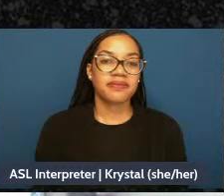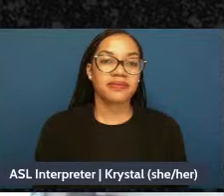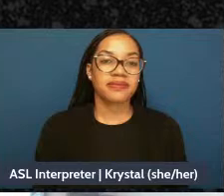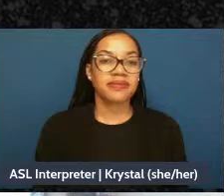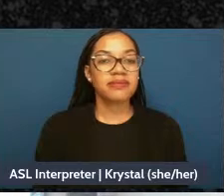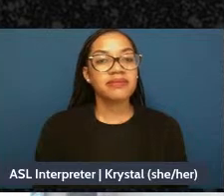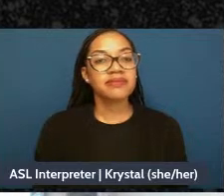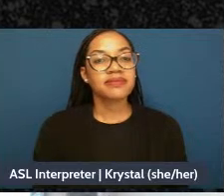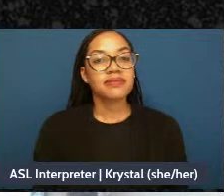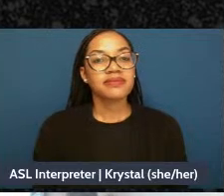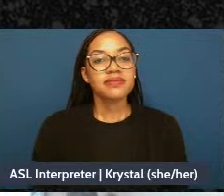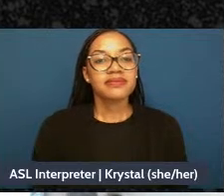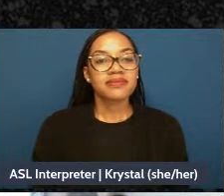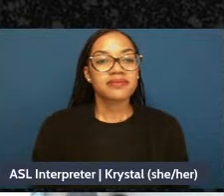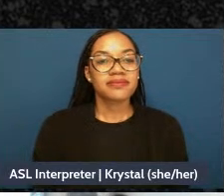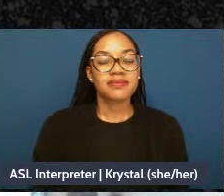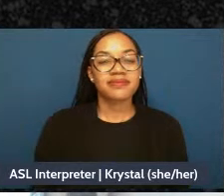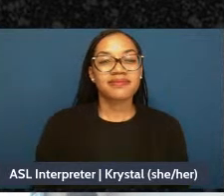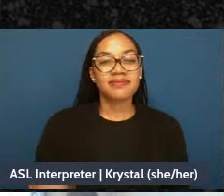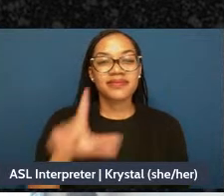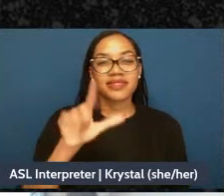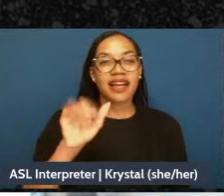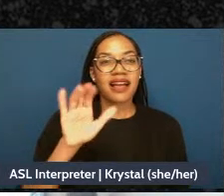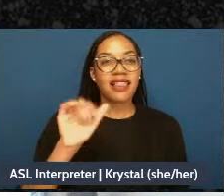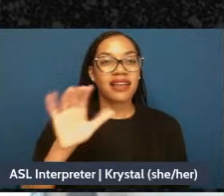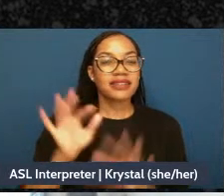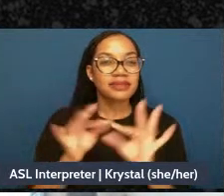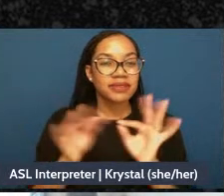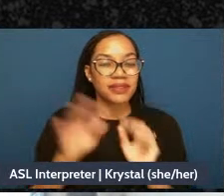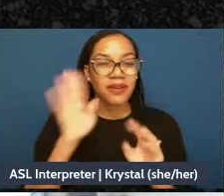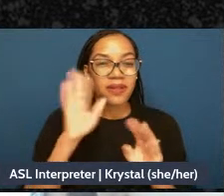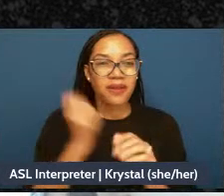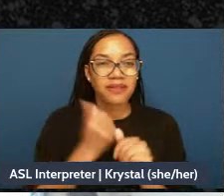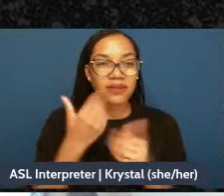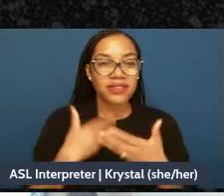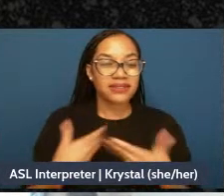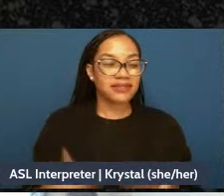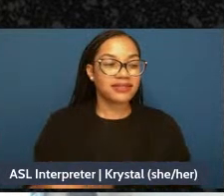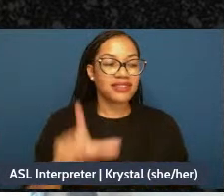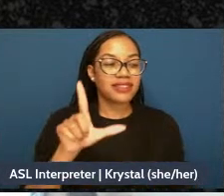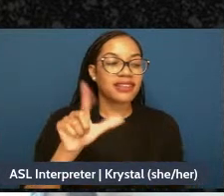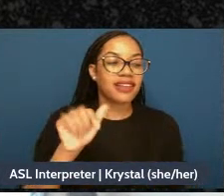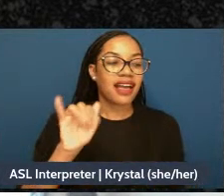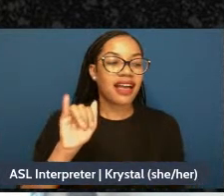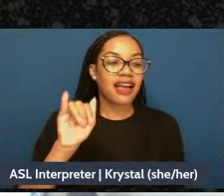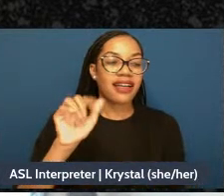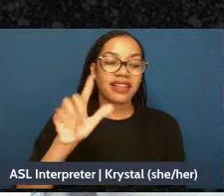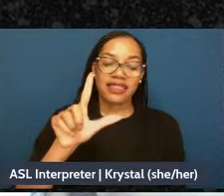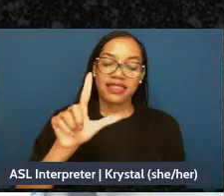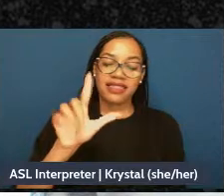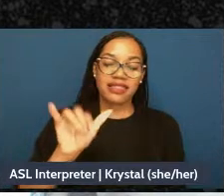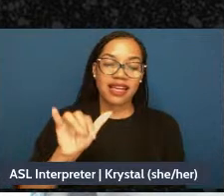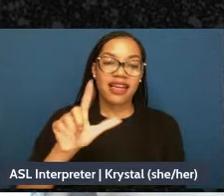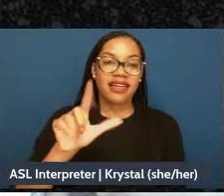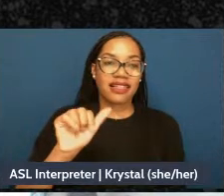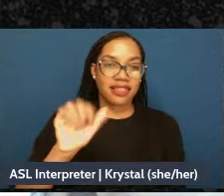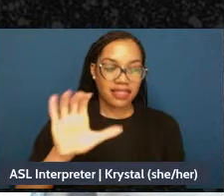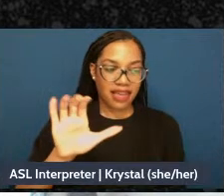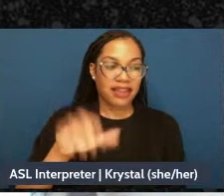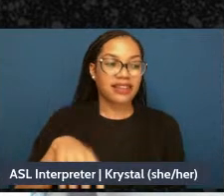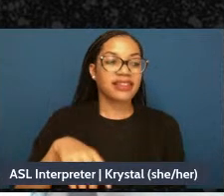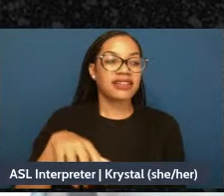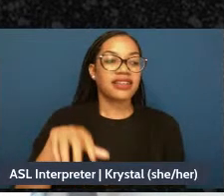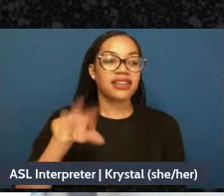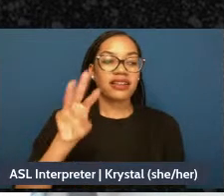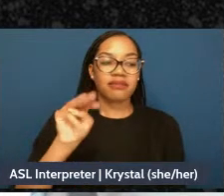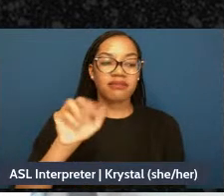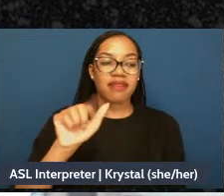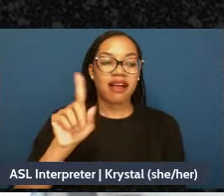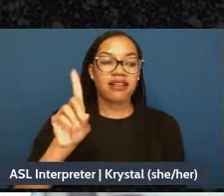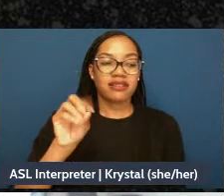Hi everyone my name is Lilac Vyllete Naldonado and welcoming you today to our Mad Maps Workshop here